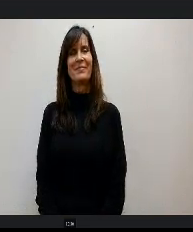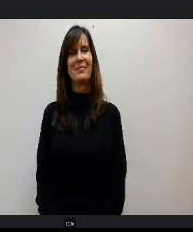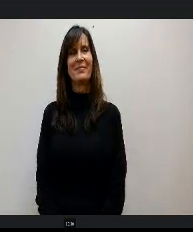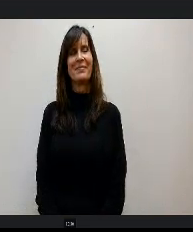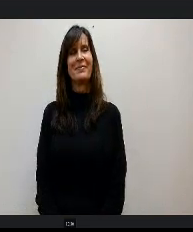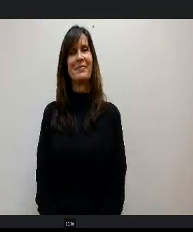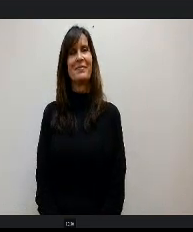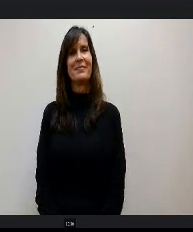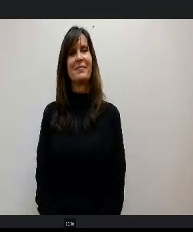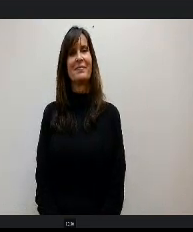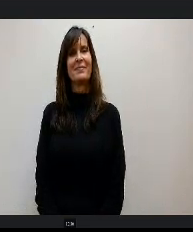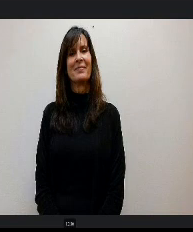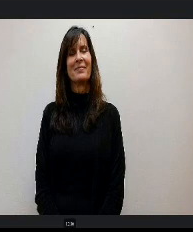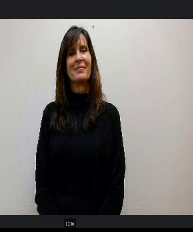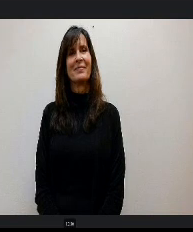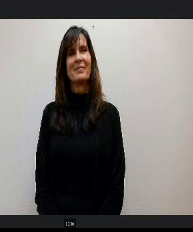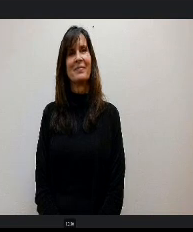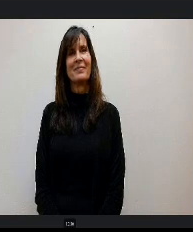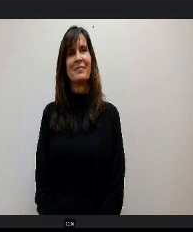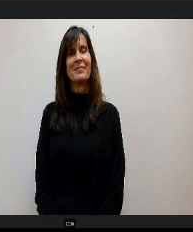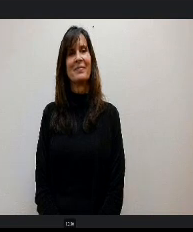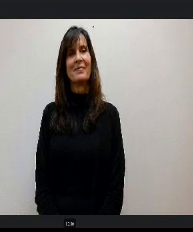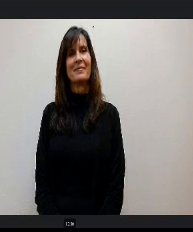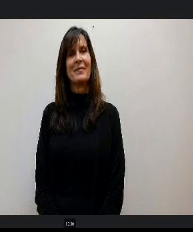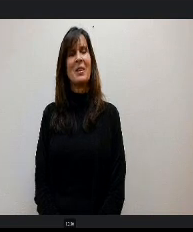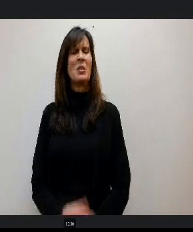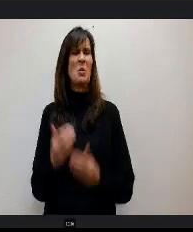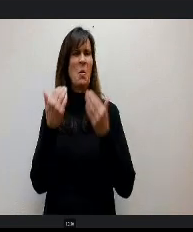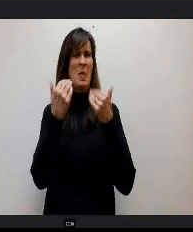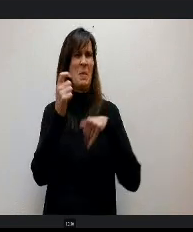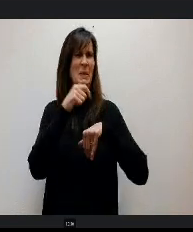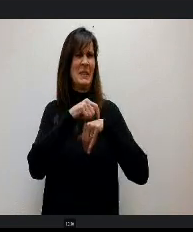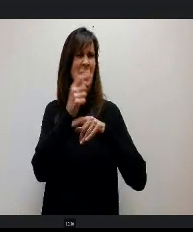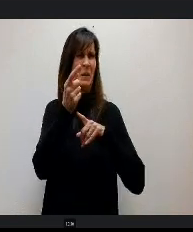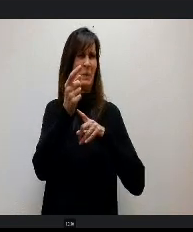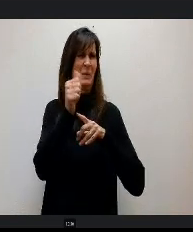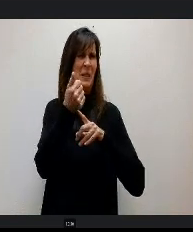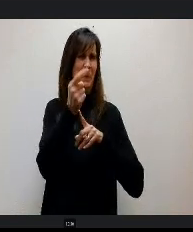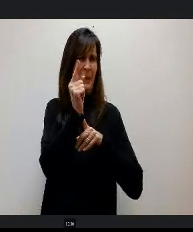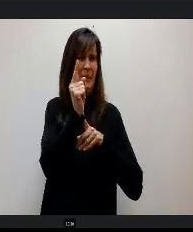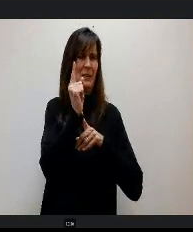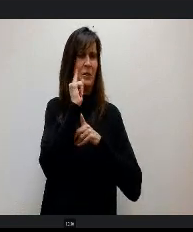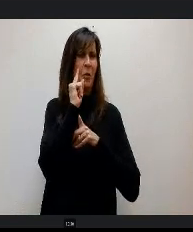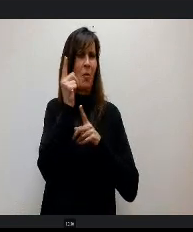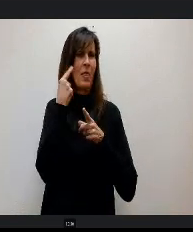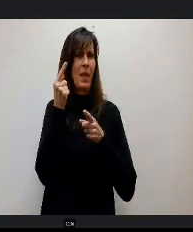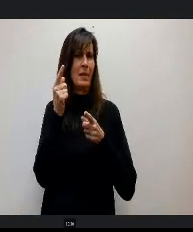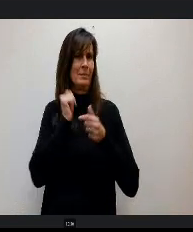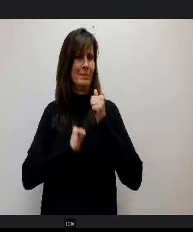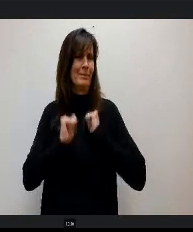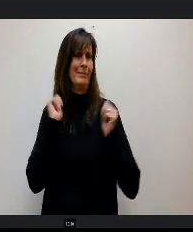OK. In the interest of keeping the 10 minutes, we streamline that for you so we can